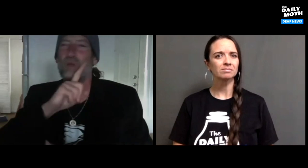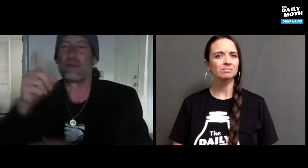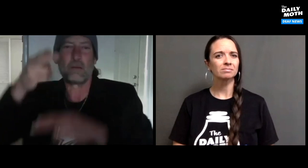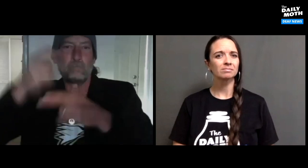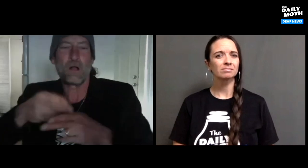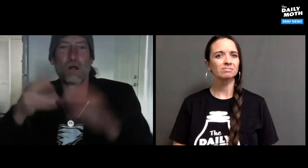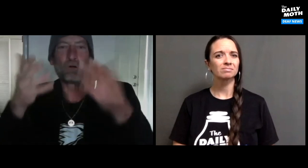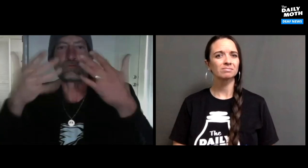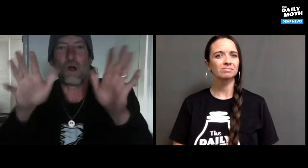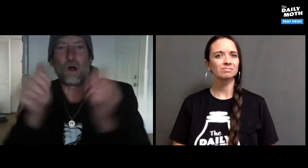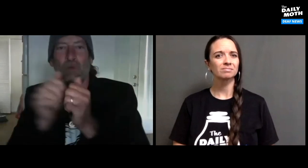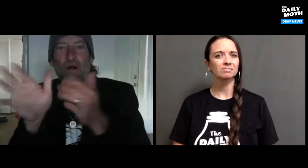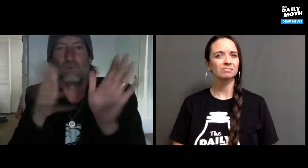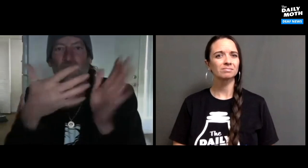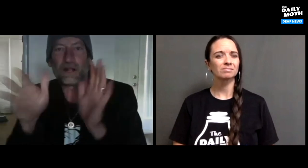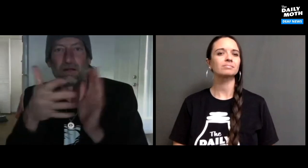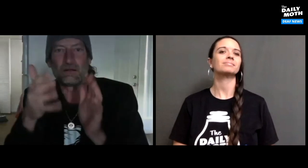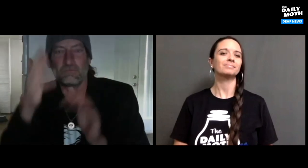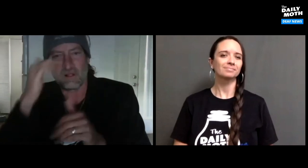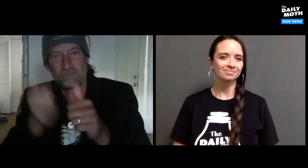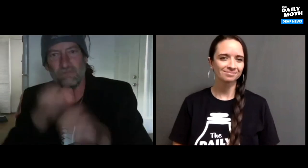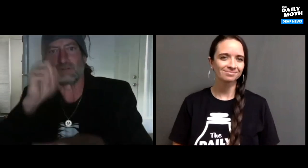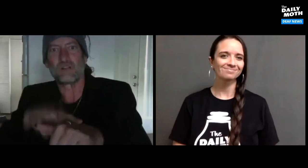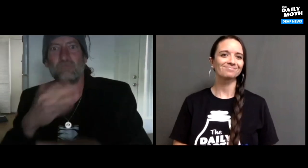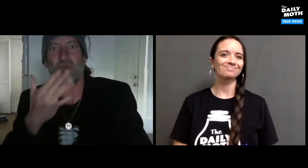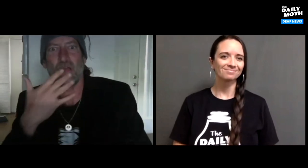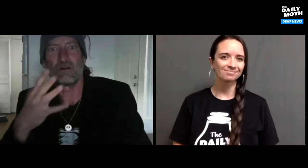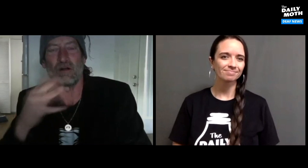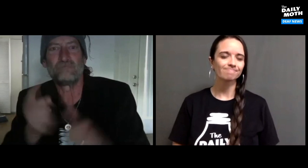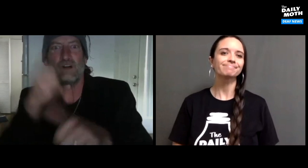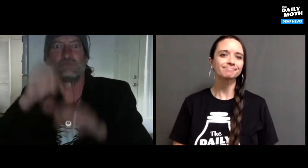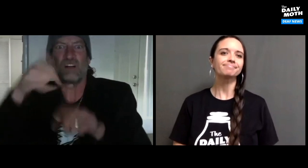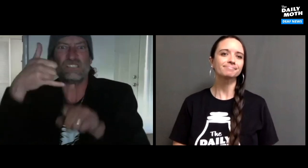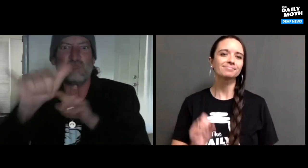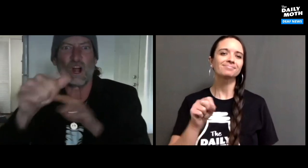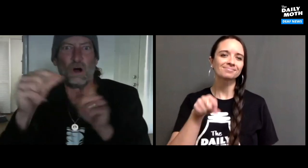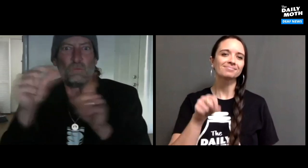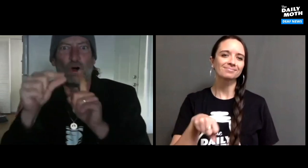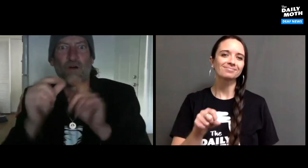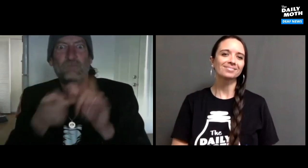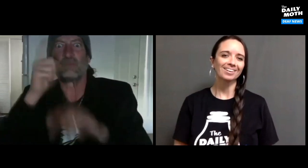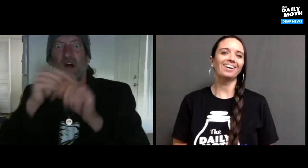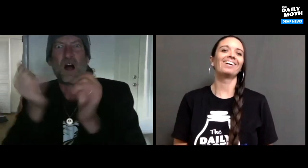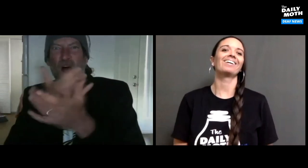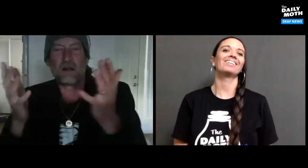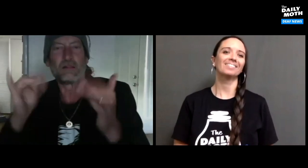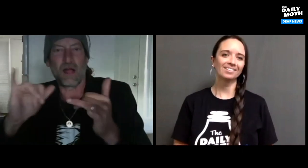I am sure they would say "Gone with the Wind" movie. Because it was the first movie with colors, had a swear word, and other things.